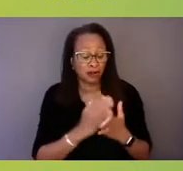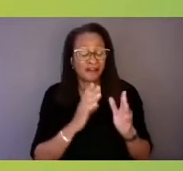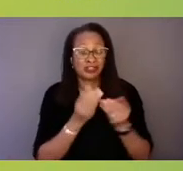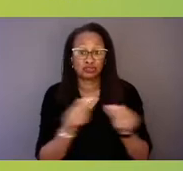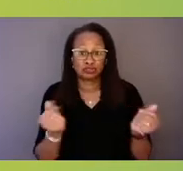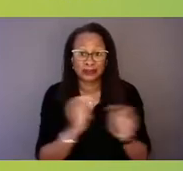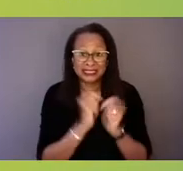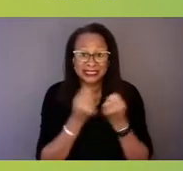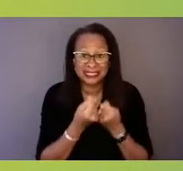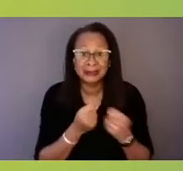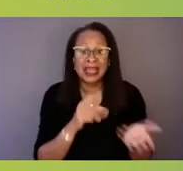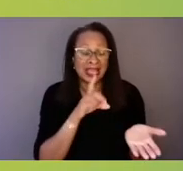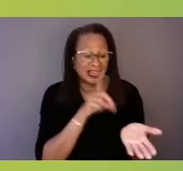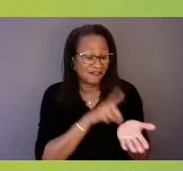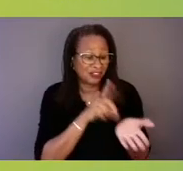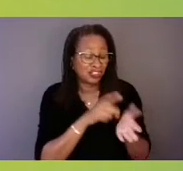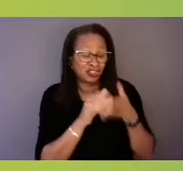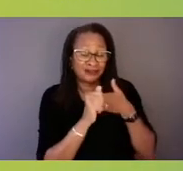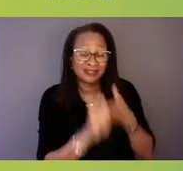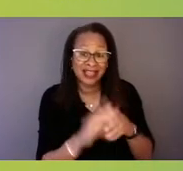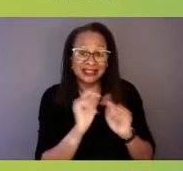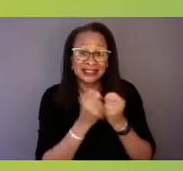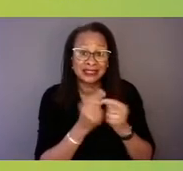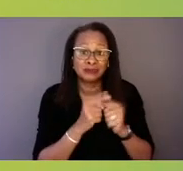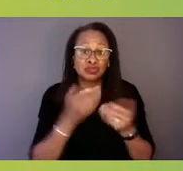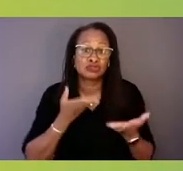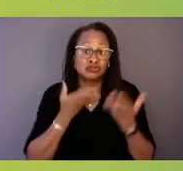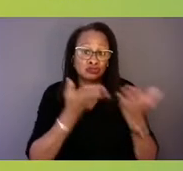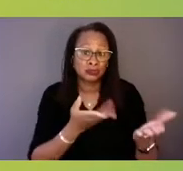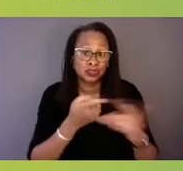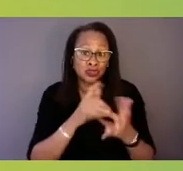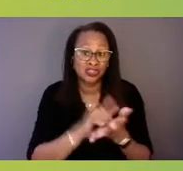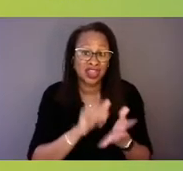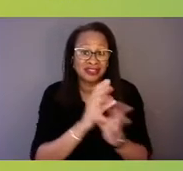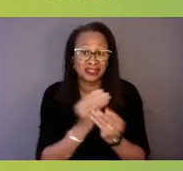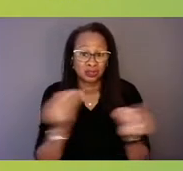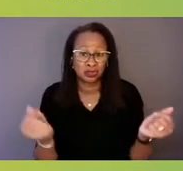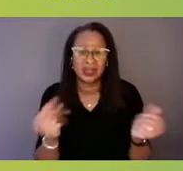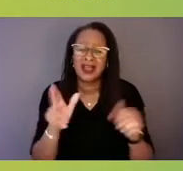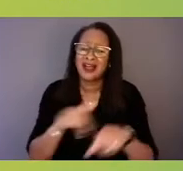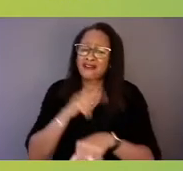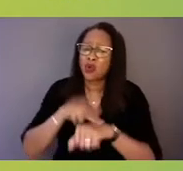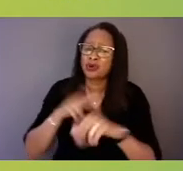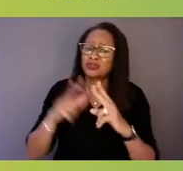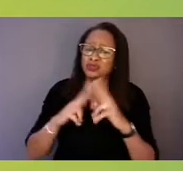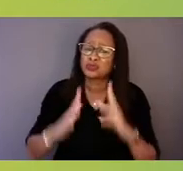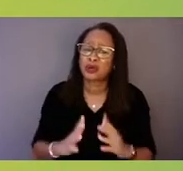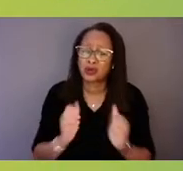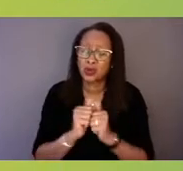to really contribute to that solution, and of course it's partnering with our youth, our communities,